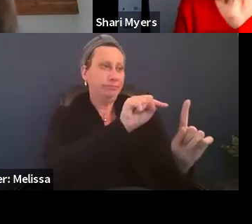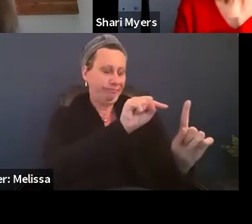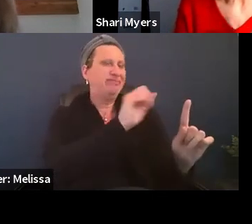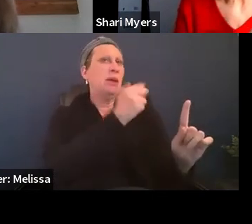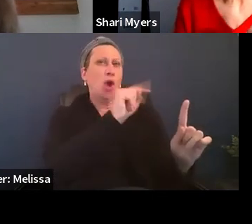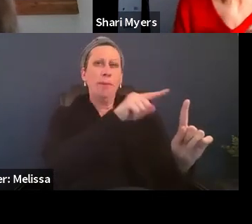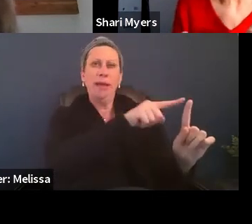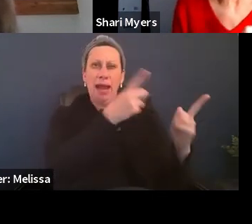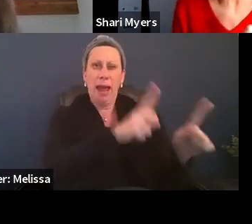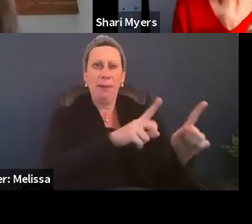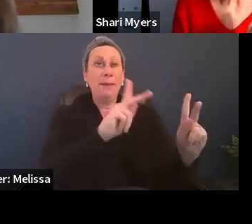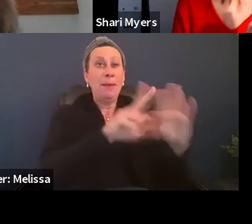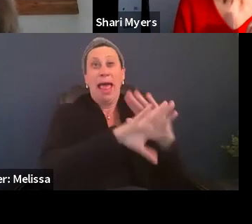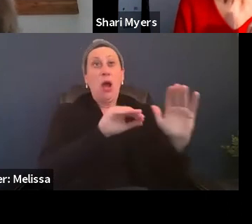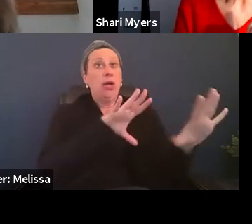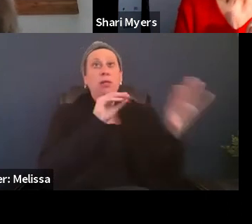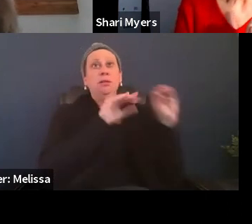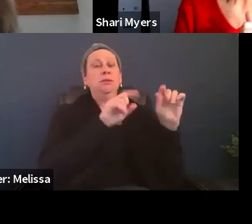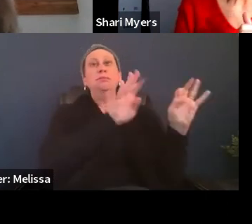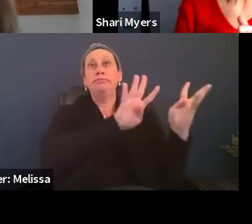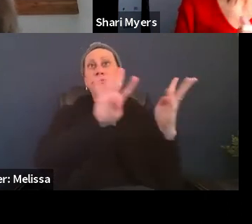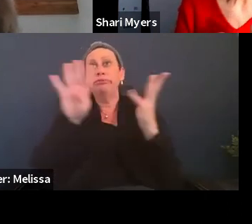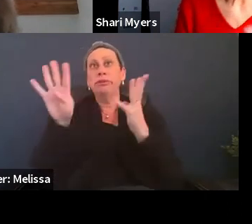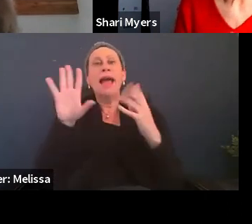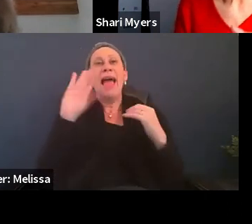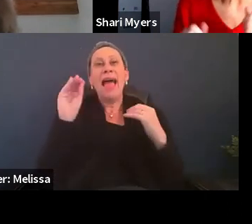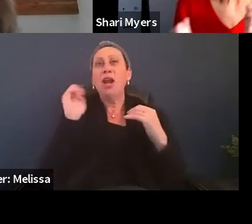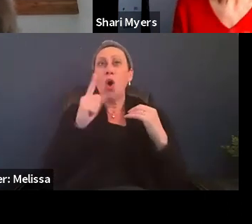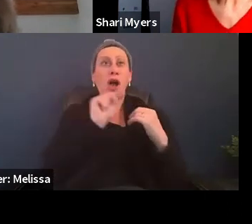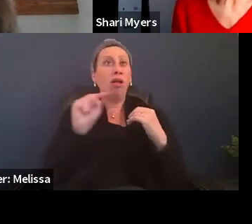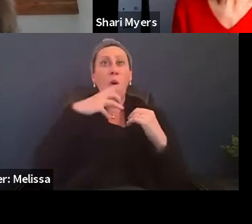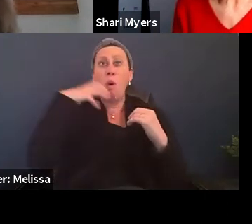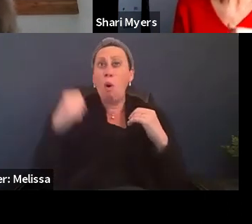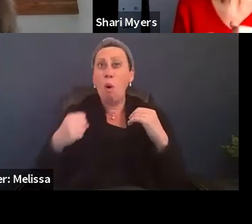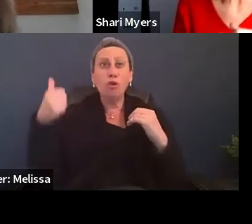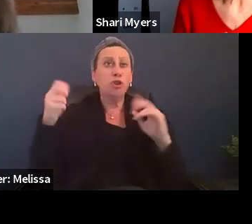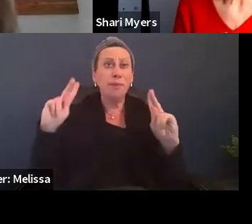walked by and they were all older people, people with disabilities.